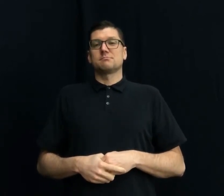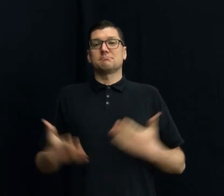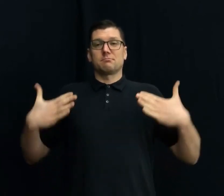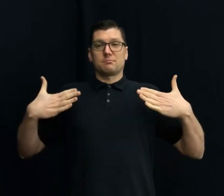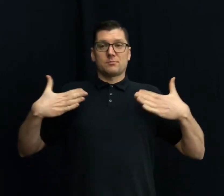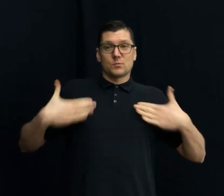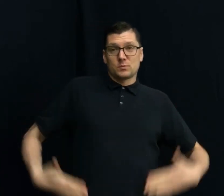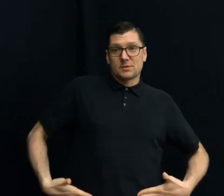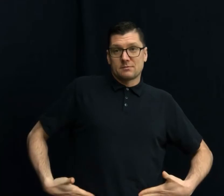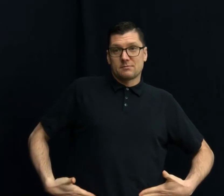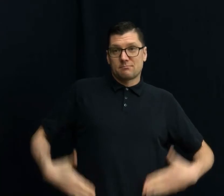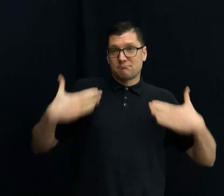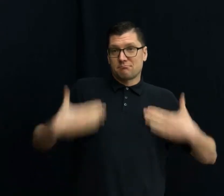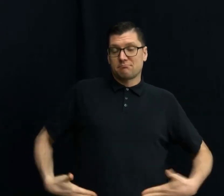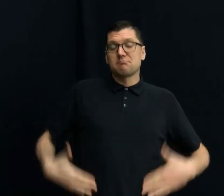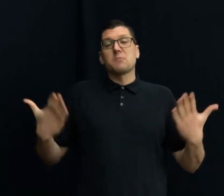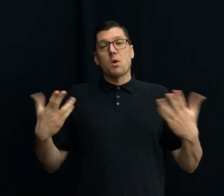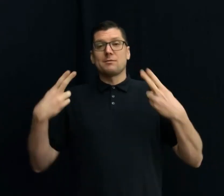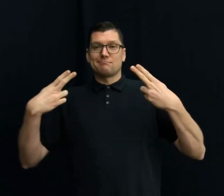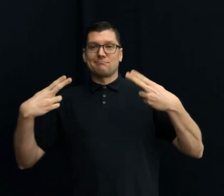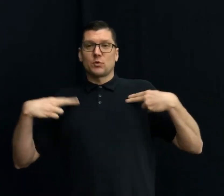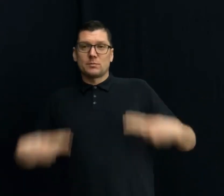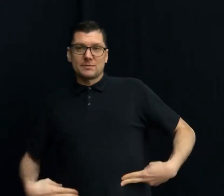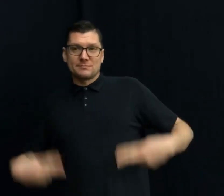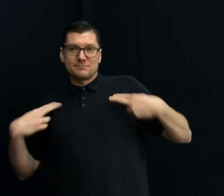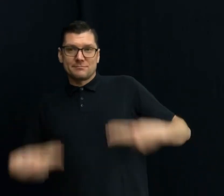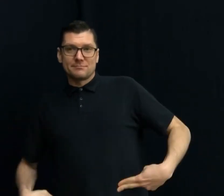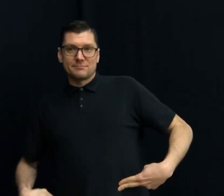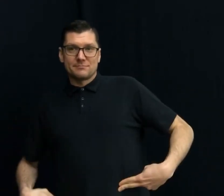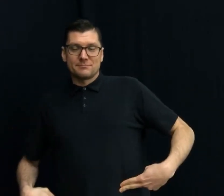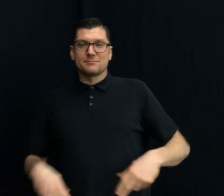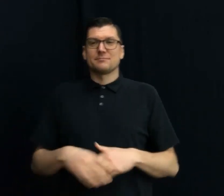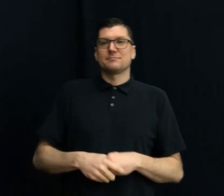HUMANITIES (two ways)